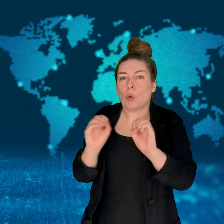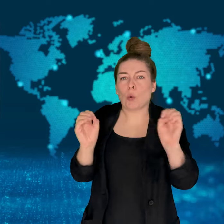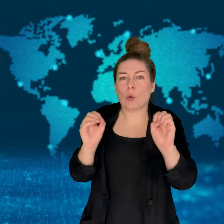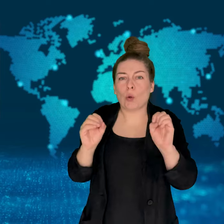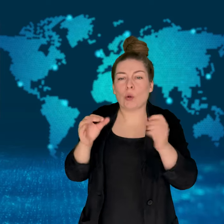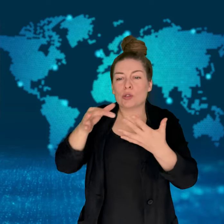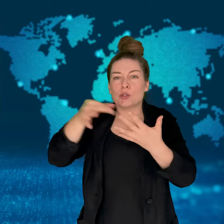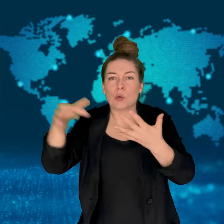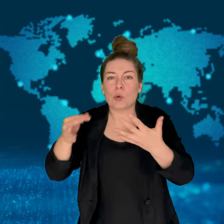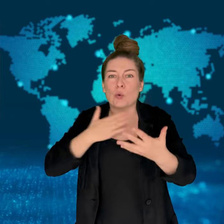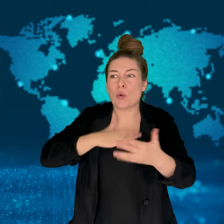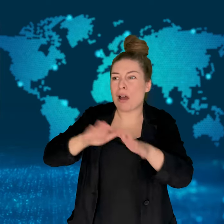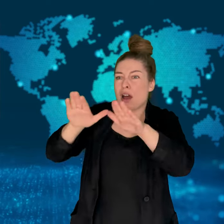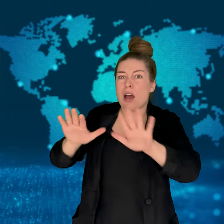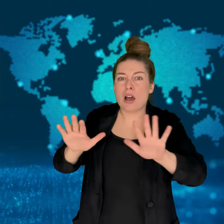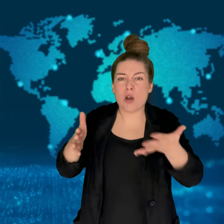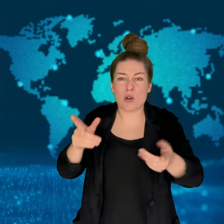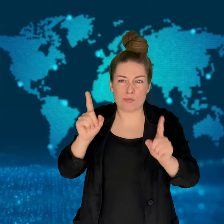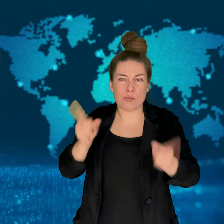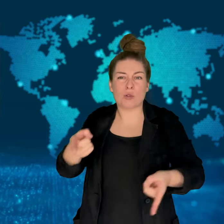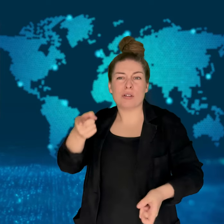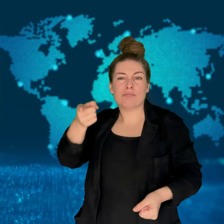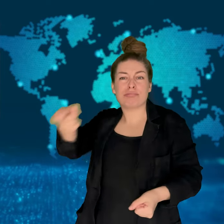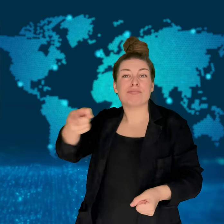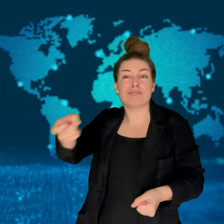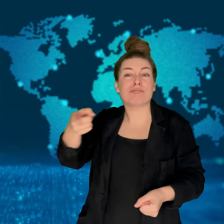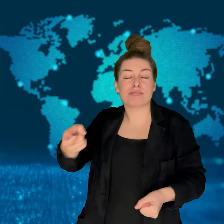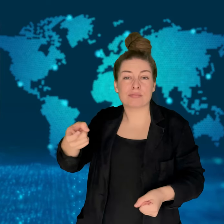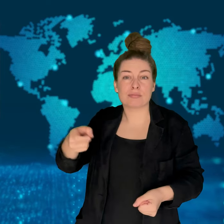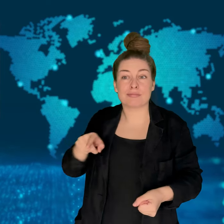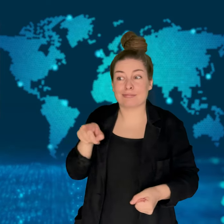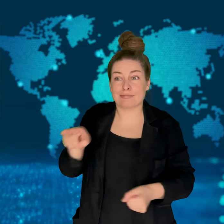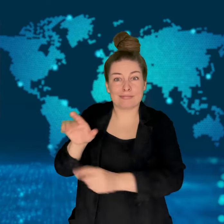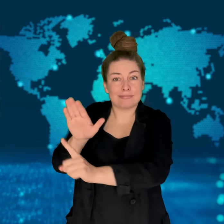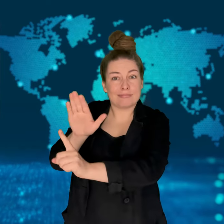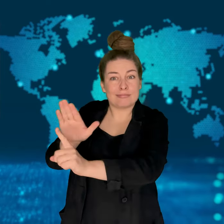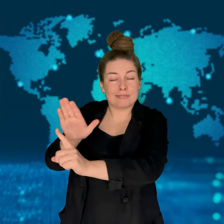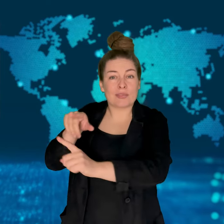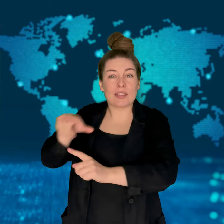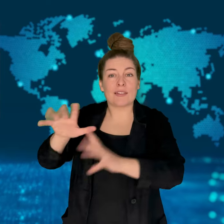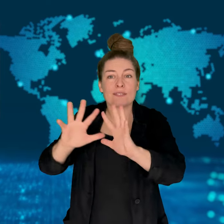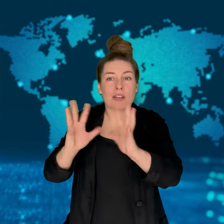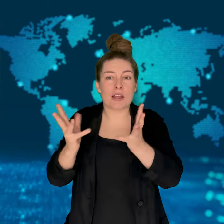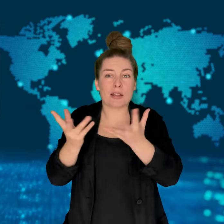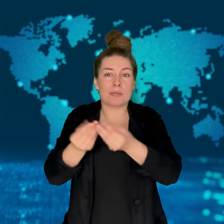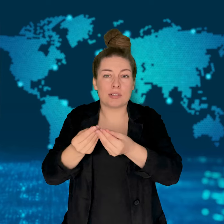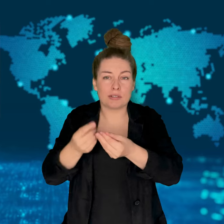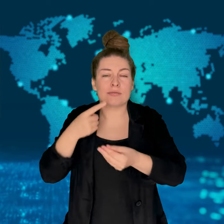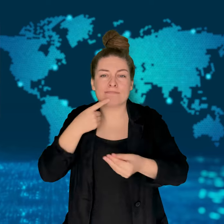but he turned around with the knife still up.